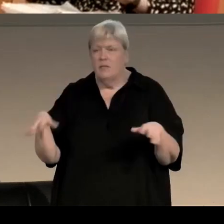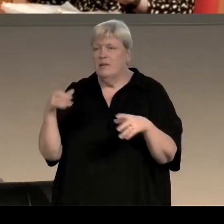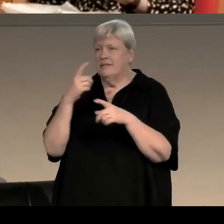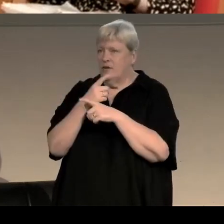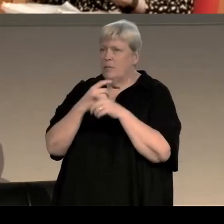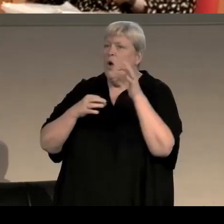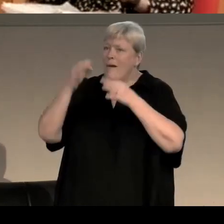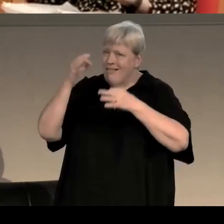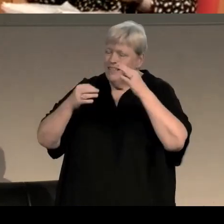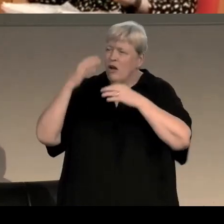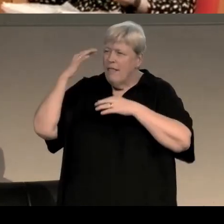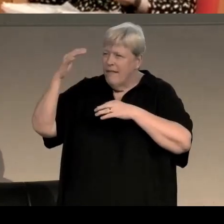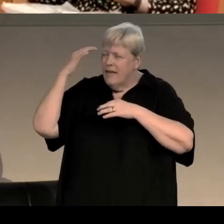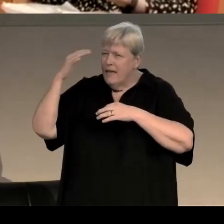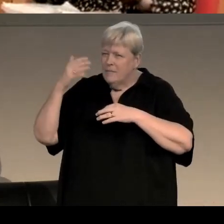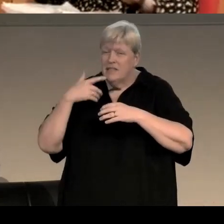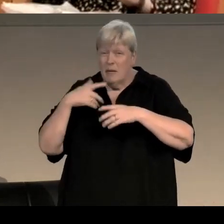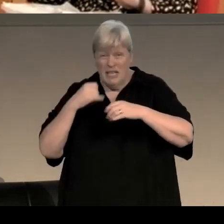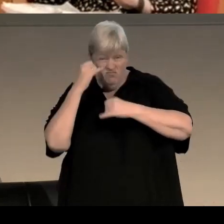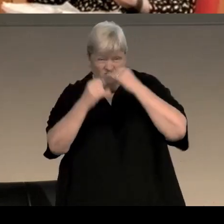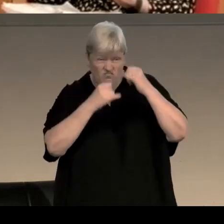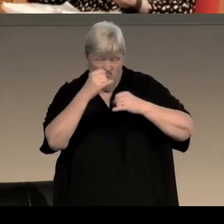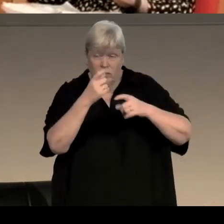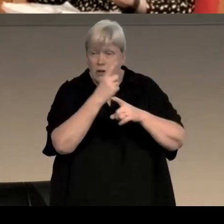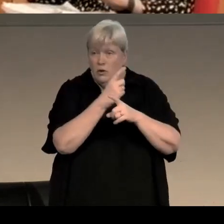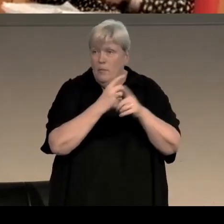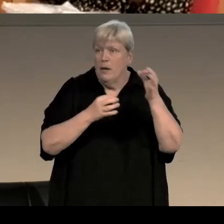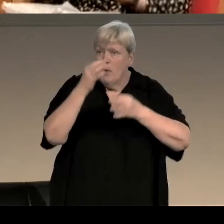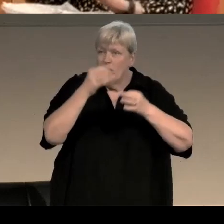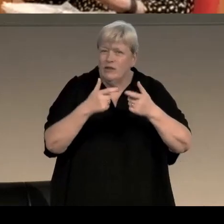before and you've sometimes been critiqued for talking about politics, but you continue